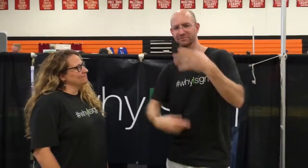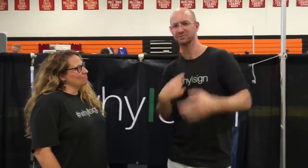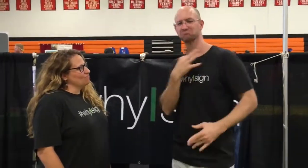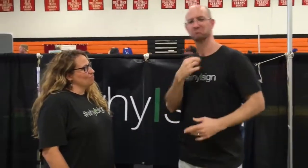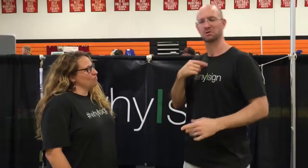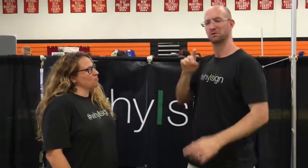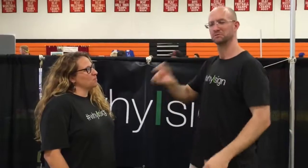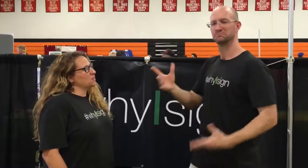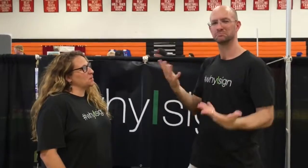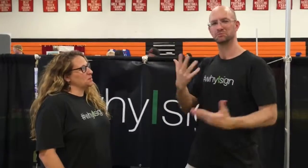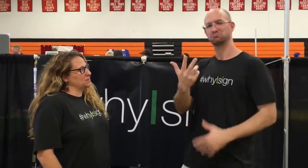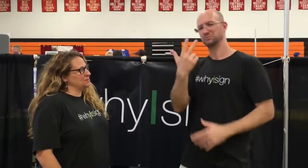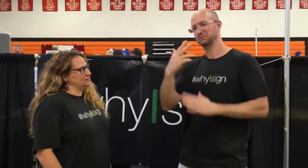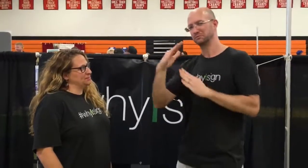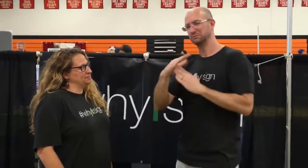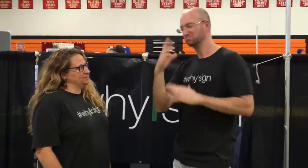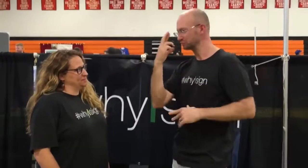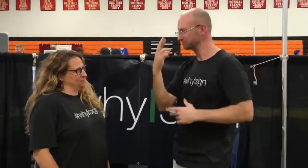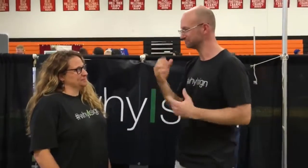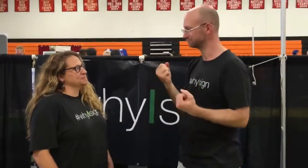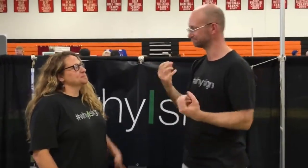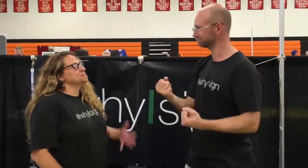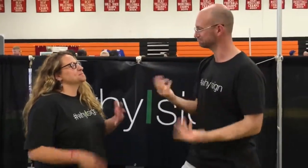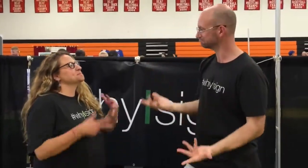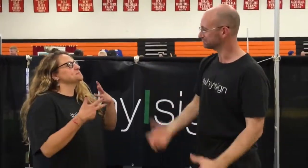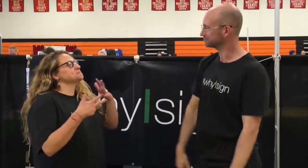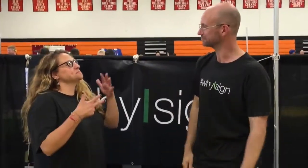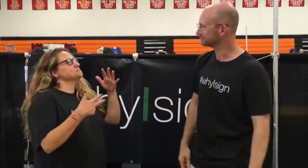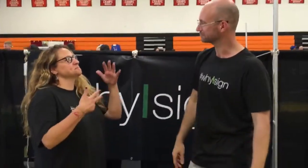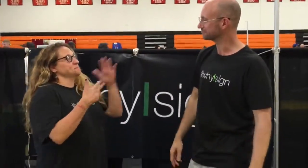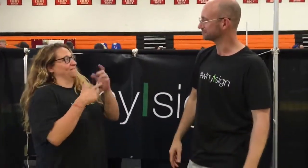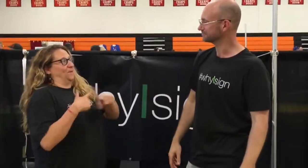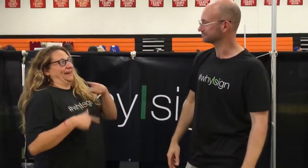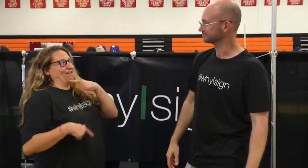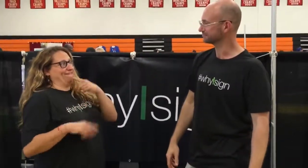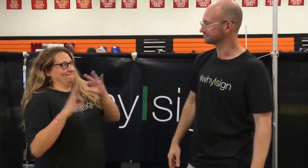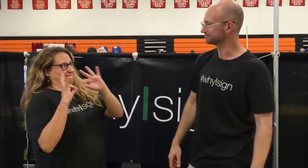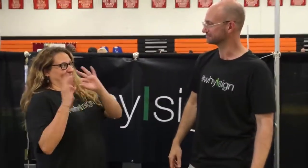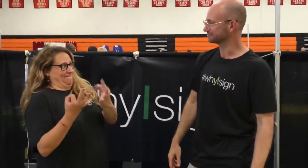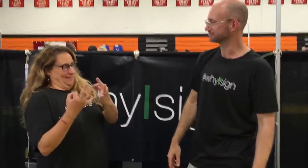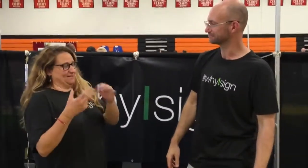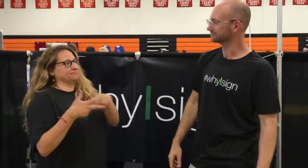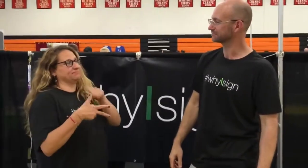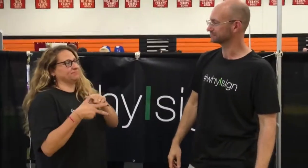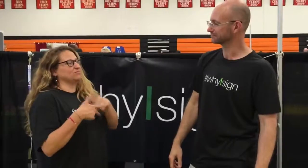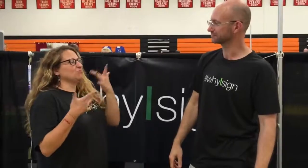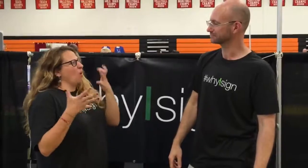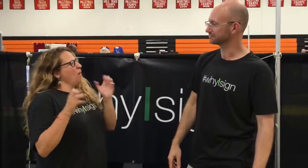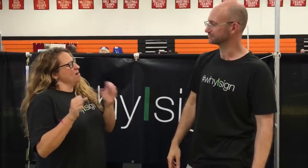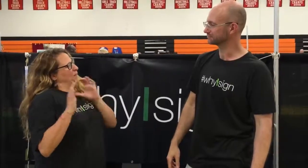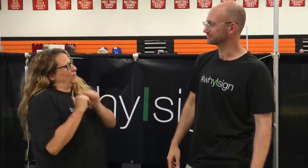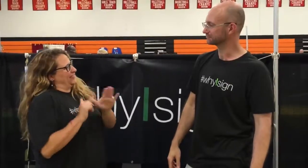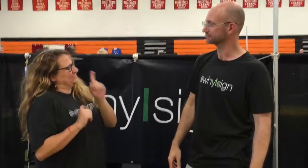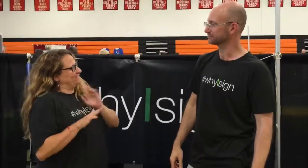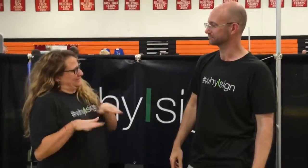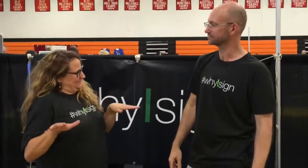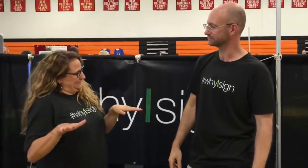So now I am going to ask you, what are the three top reasons to sign? For those who come from a hearing family, the top three reasons #1 - They want to be able to communicate with their Deaf children.